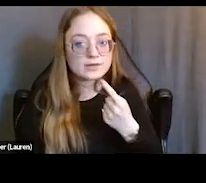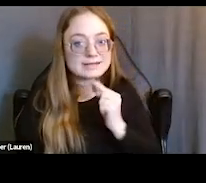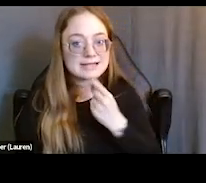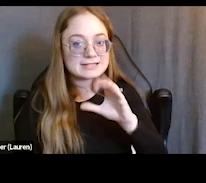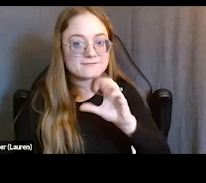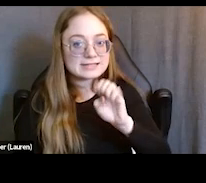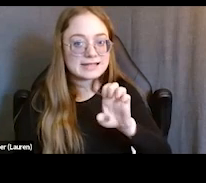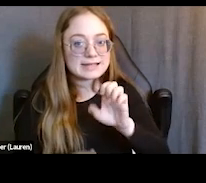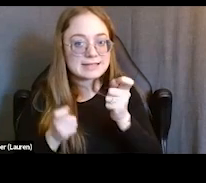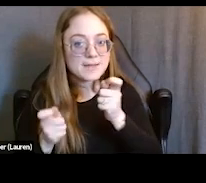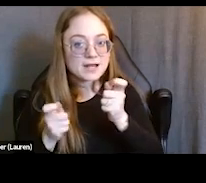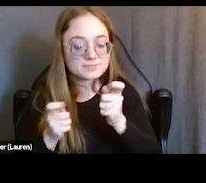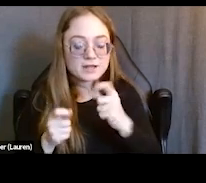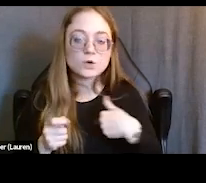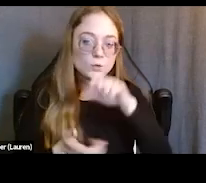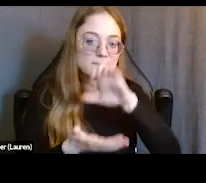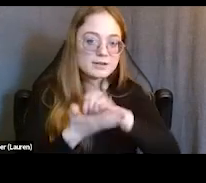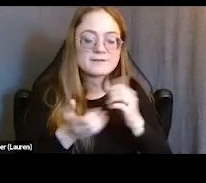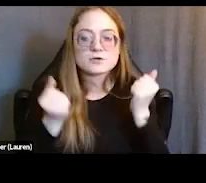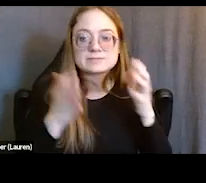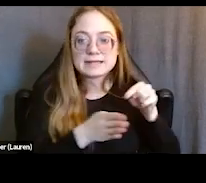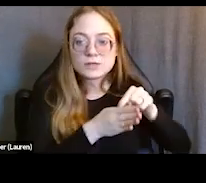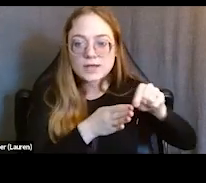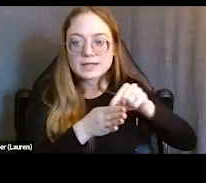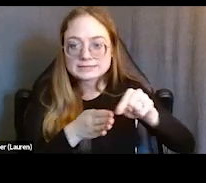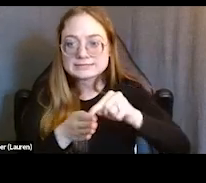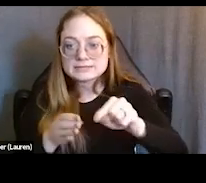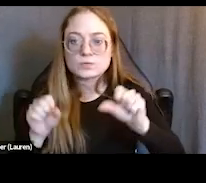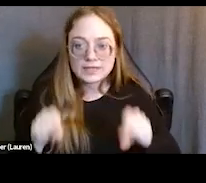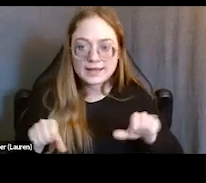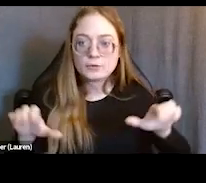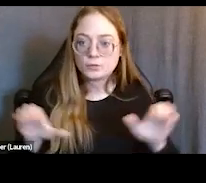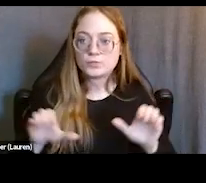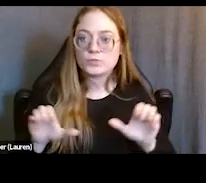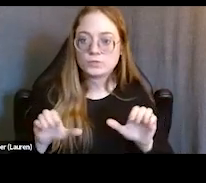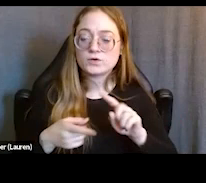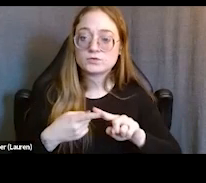We believe that there's so many avenues that we can take to improve